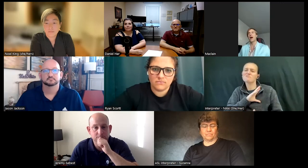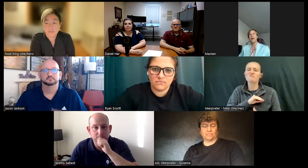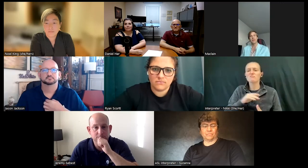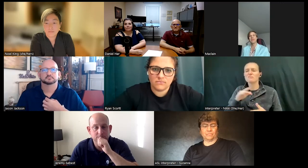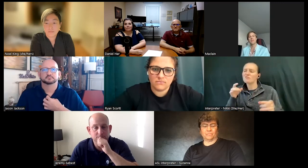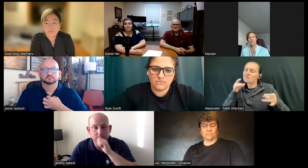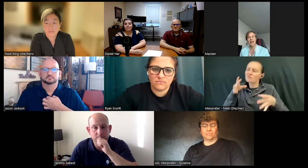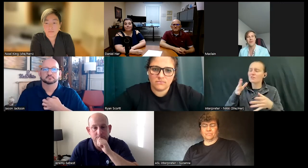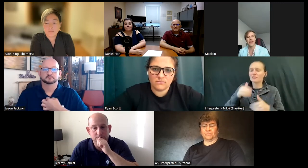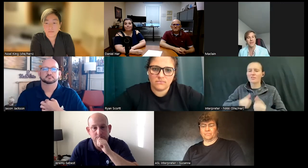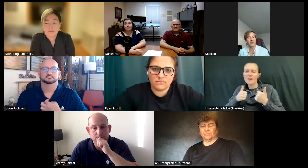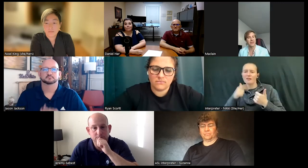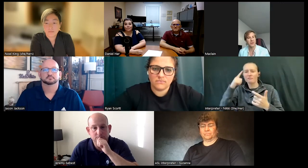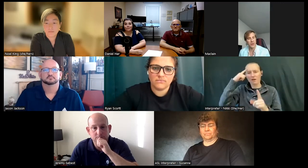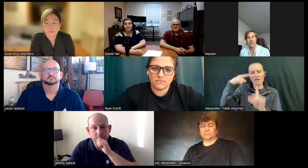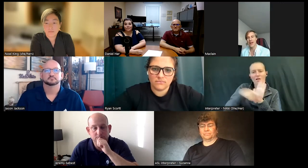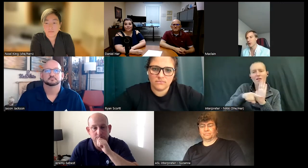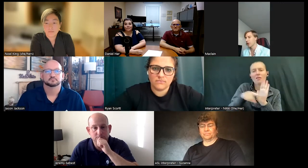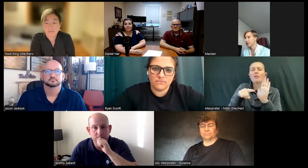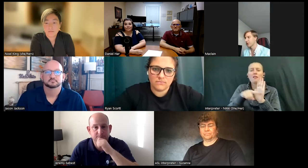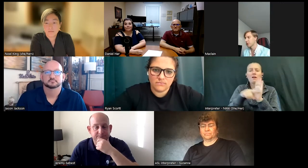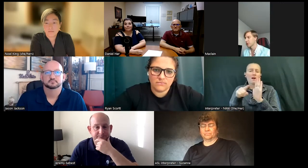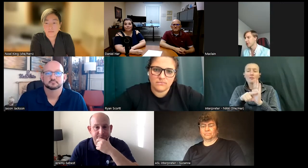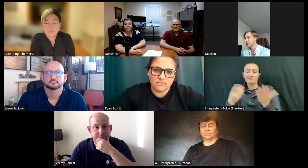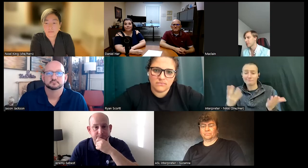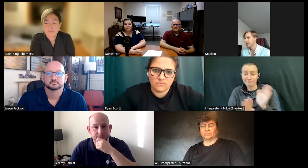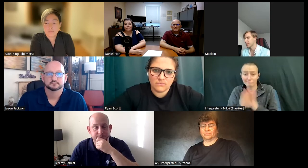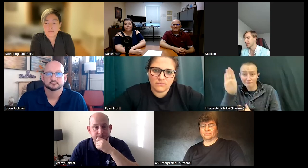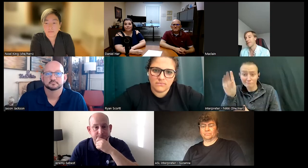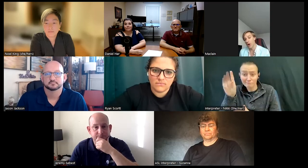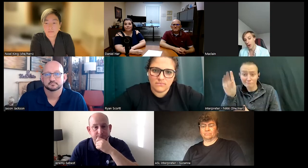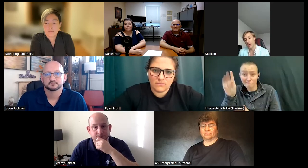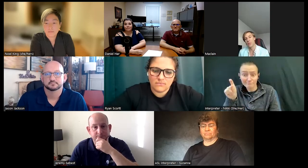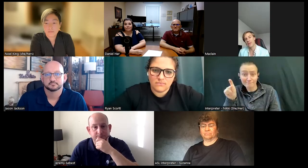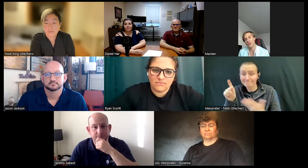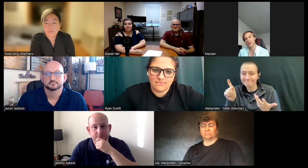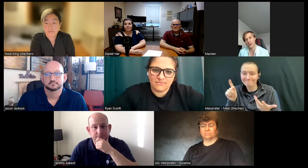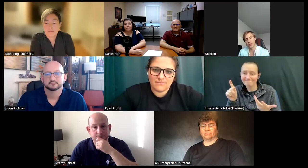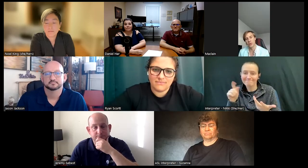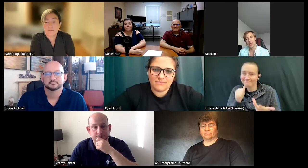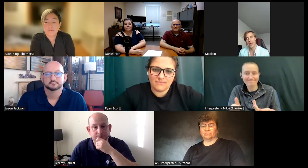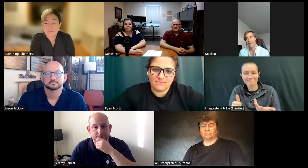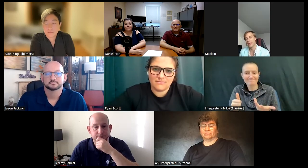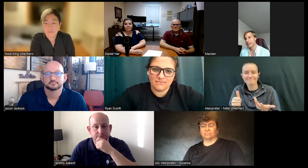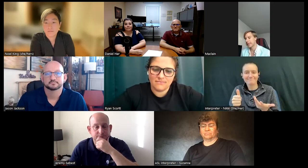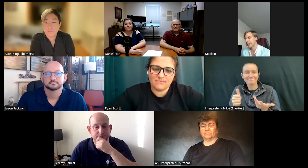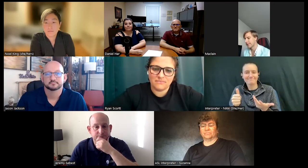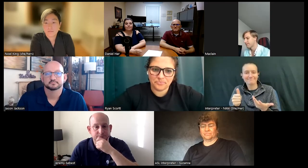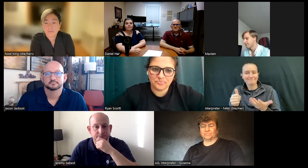at the optimism side of life that you're really not going to get far in whatever you choose to do in life